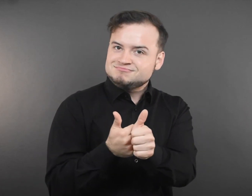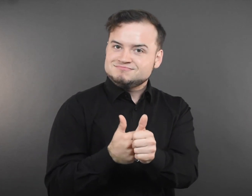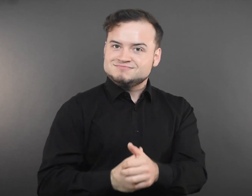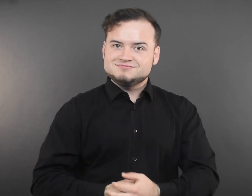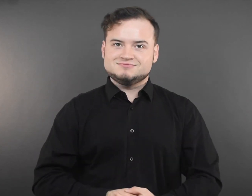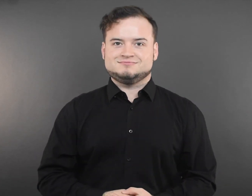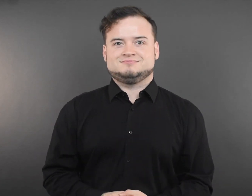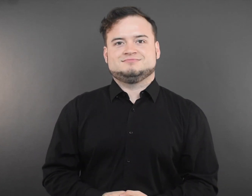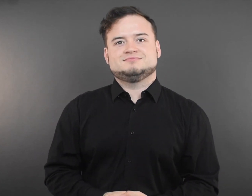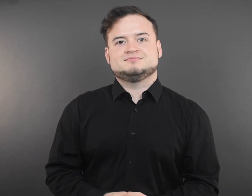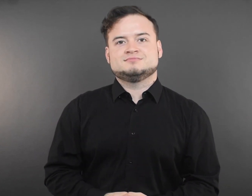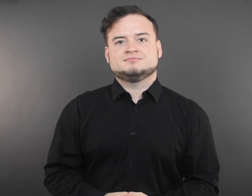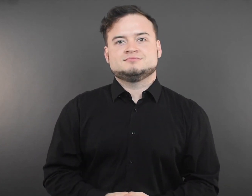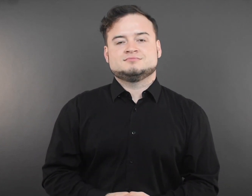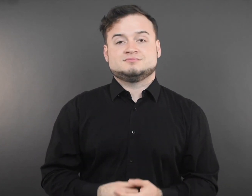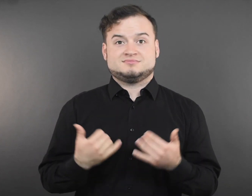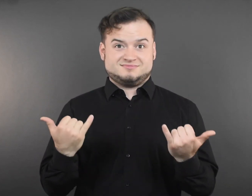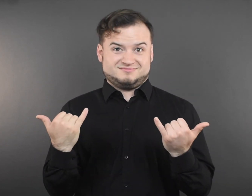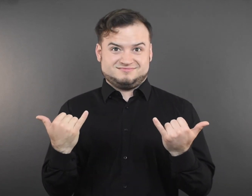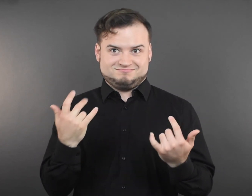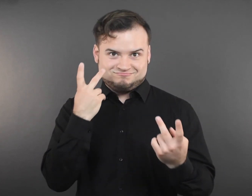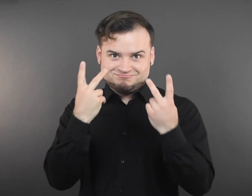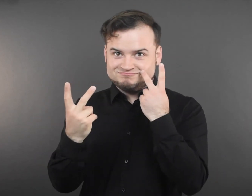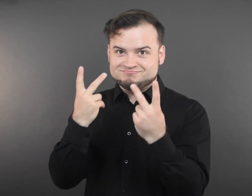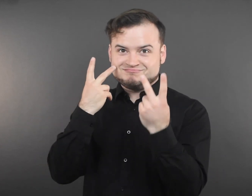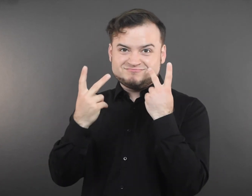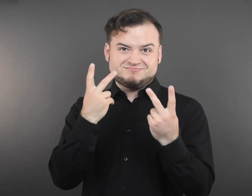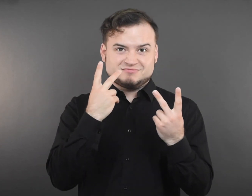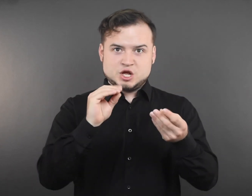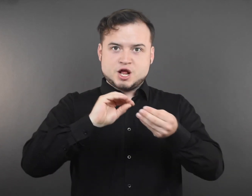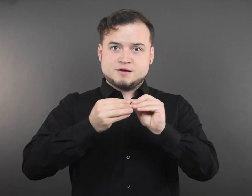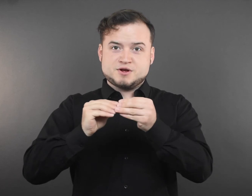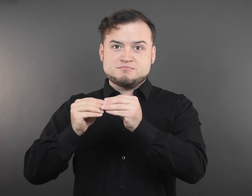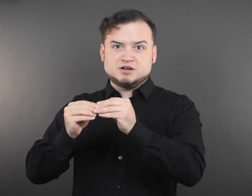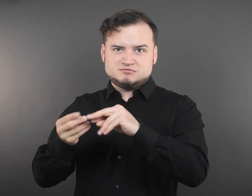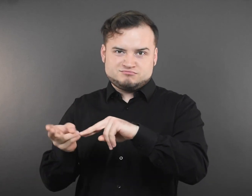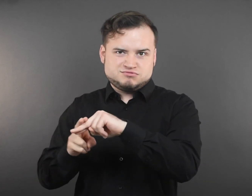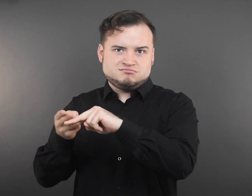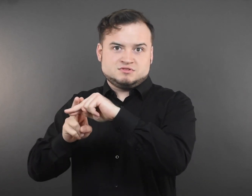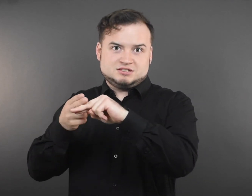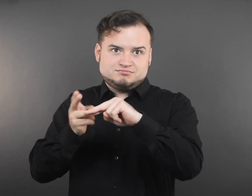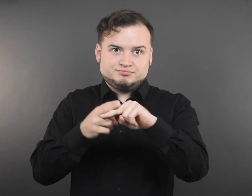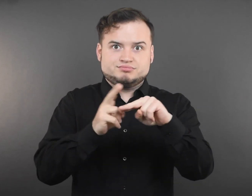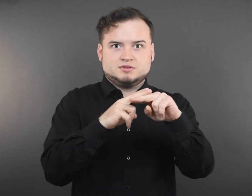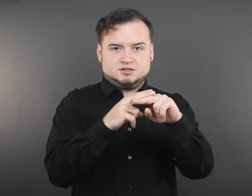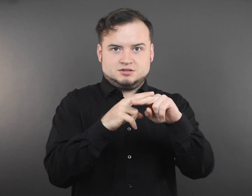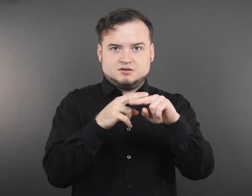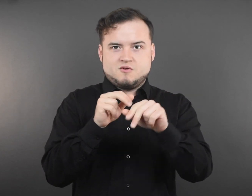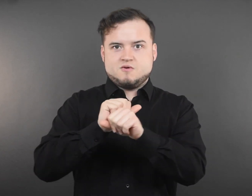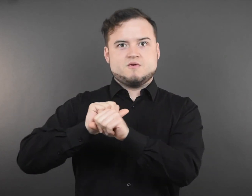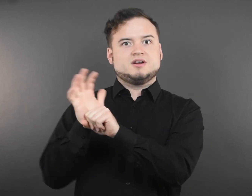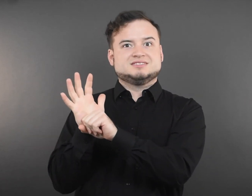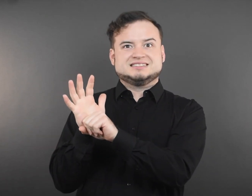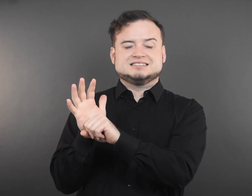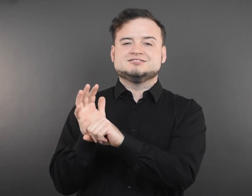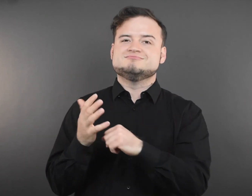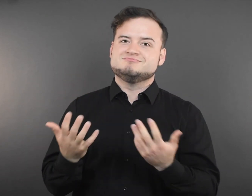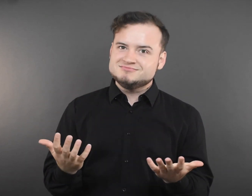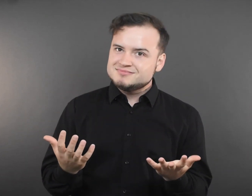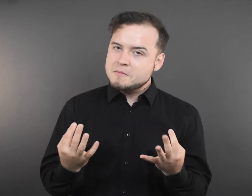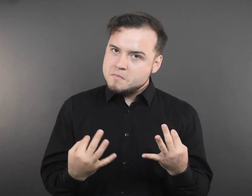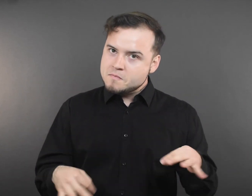With cases increasing, it is important that all people have the protection they need,